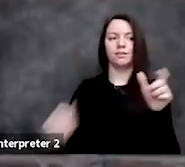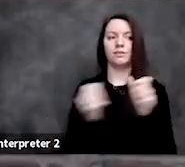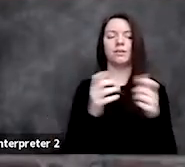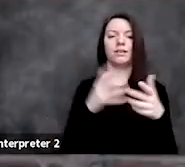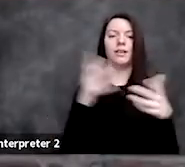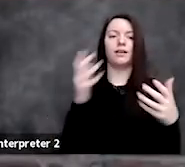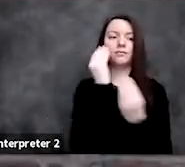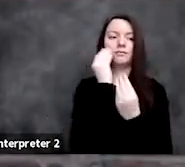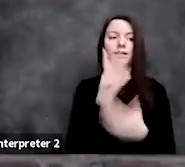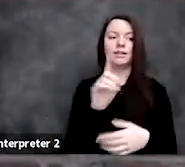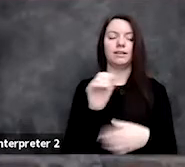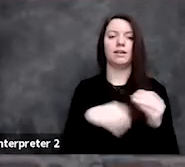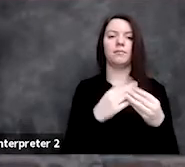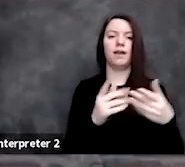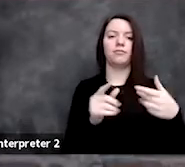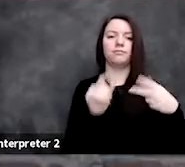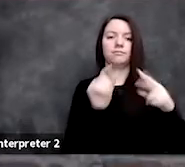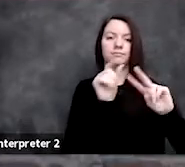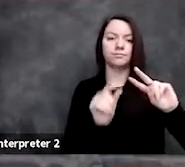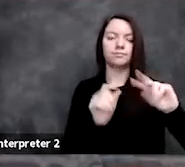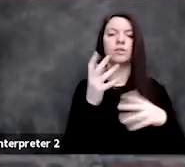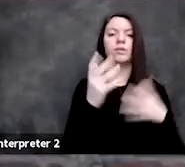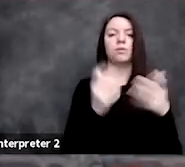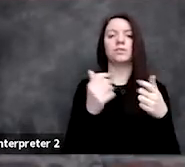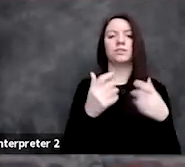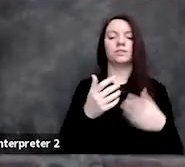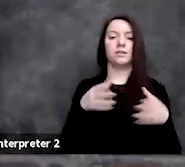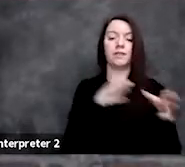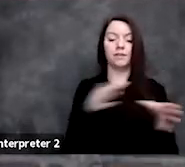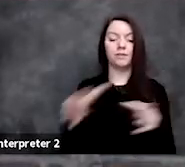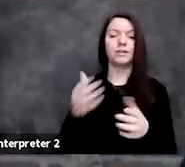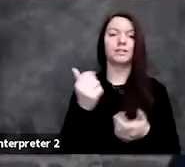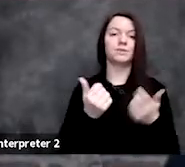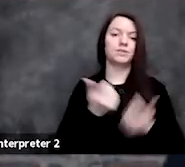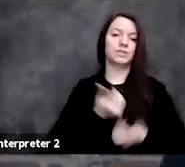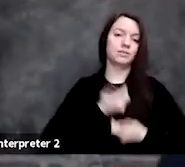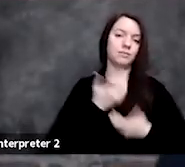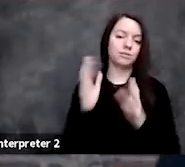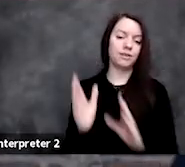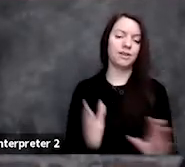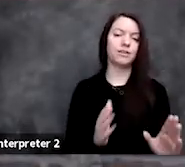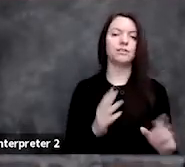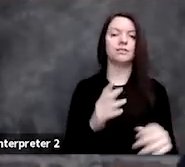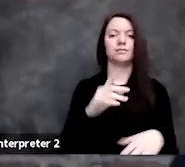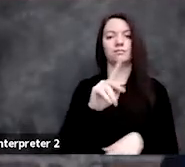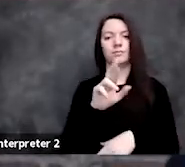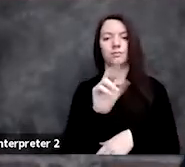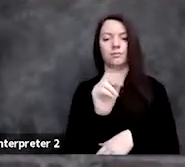what pathways are they in, what expression patterns, what protein interaction networks? And so we're trying to cast